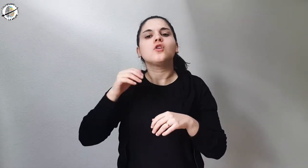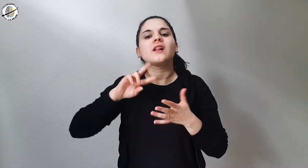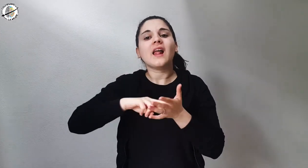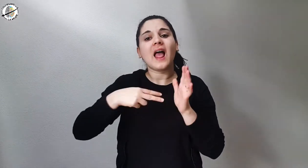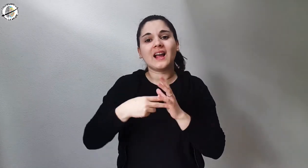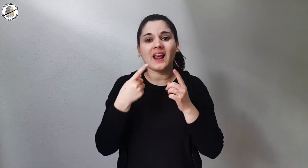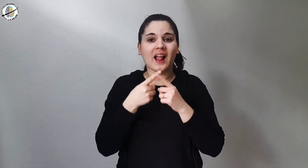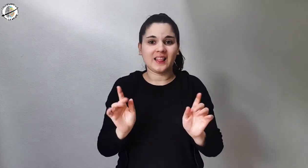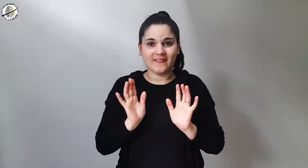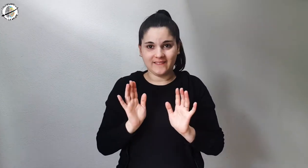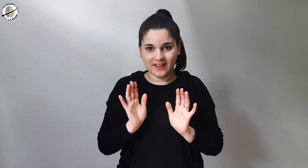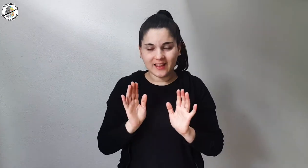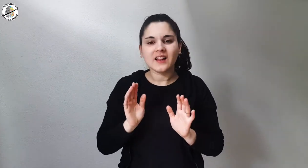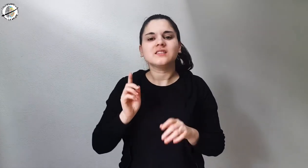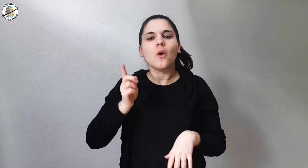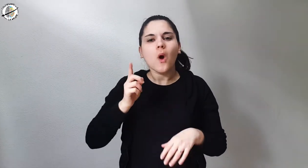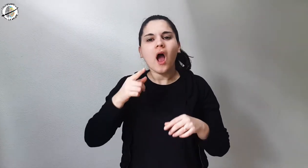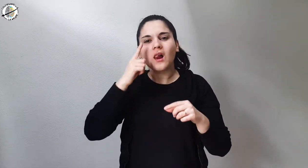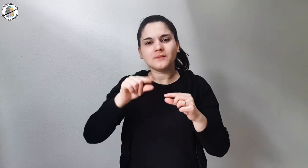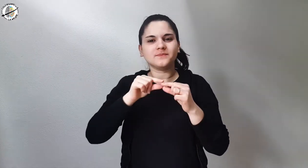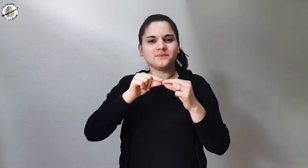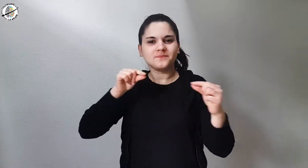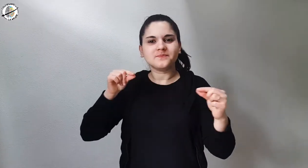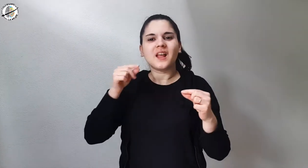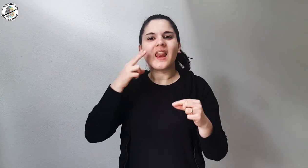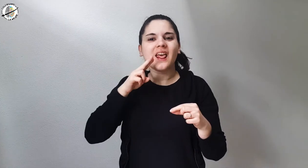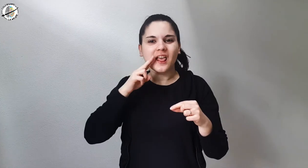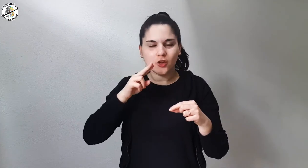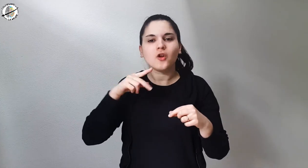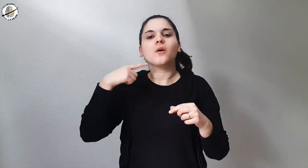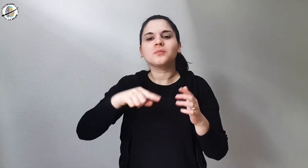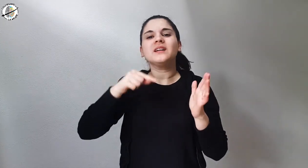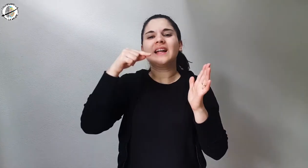with a different technique that required the use of a wooden stick